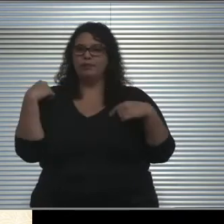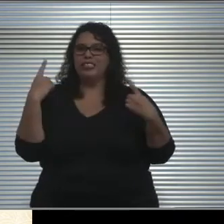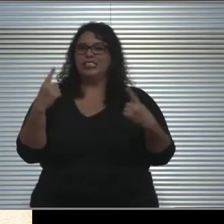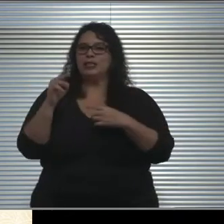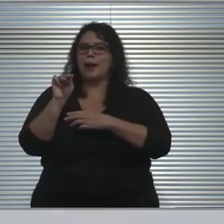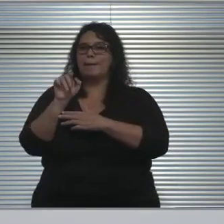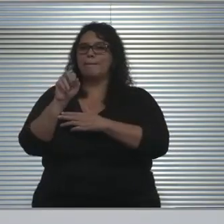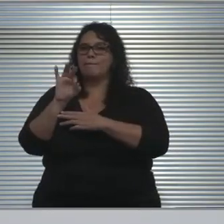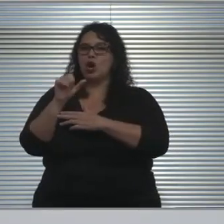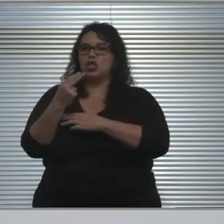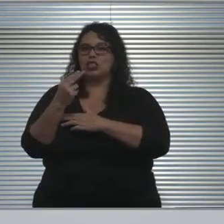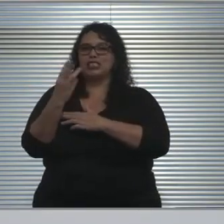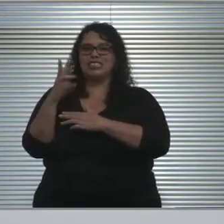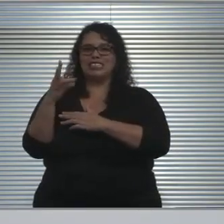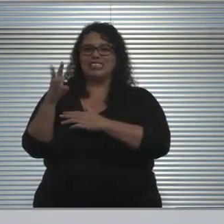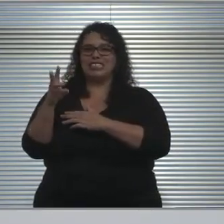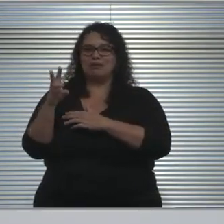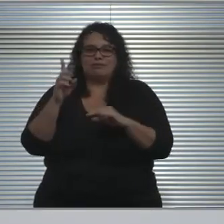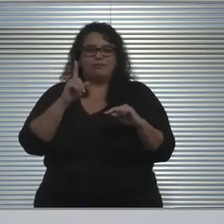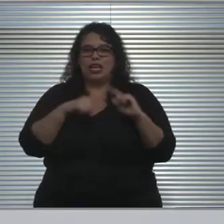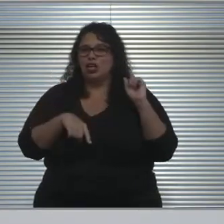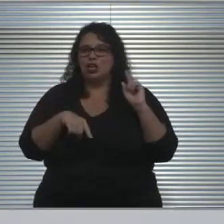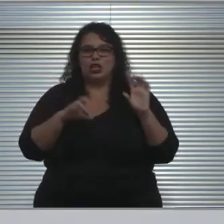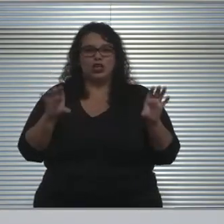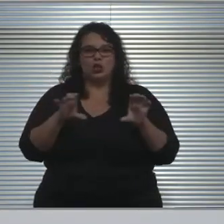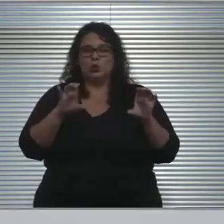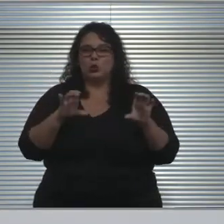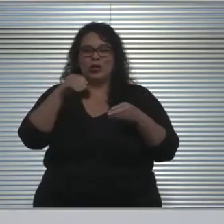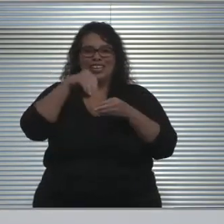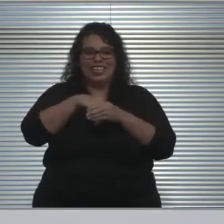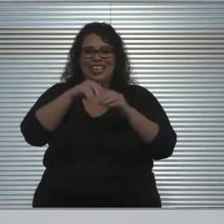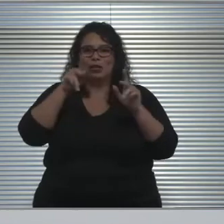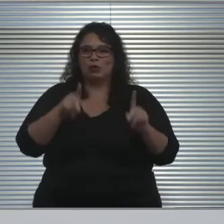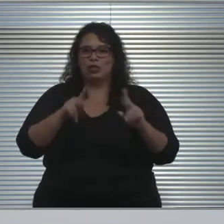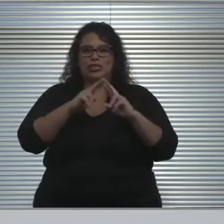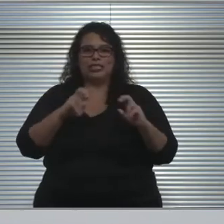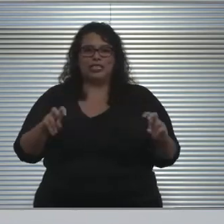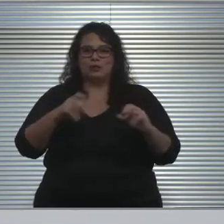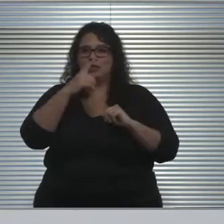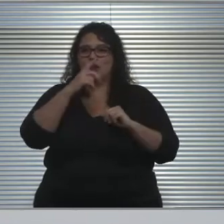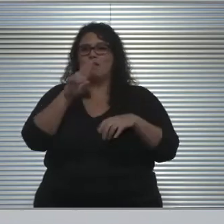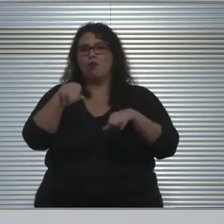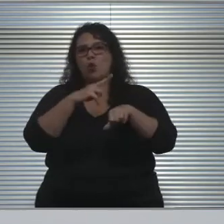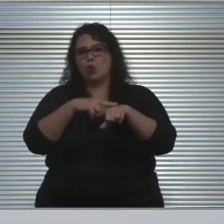we have not been able to conduct in-person assessments, of course, because of COVID-19.